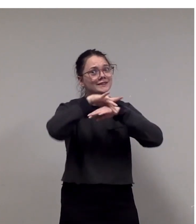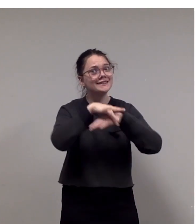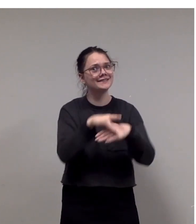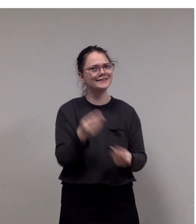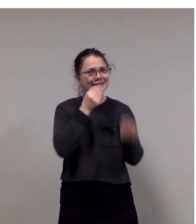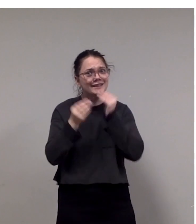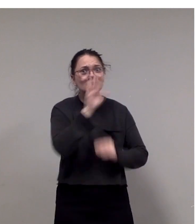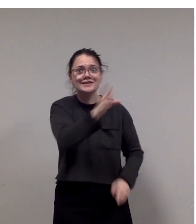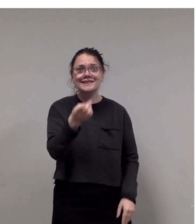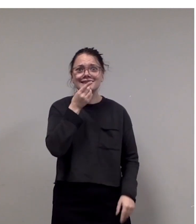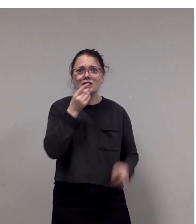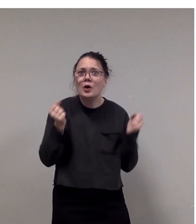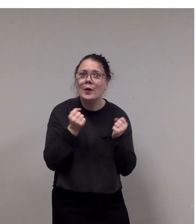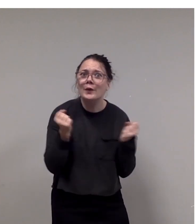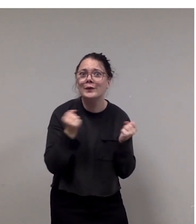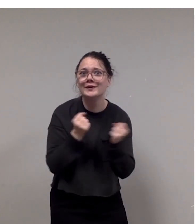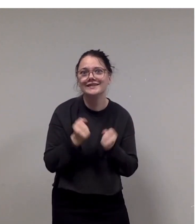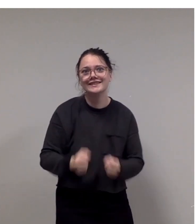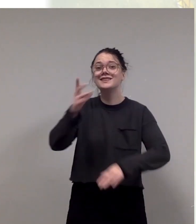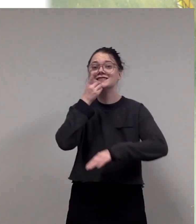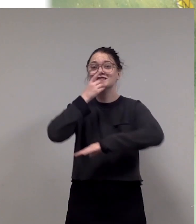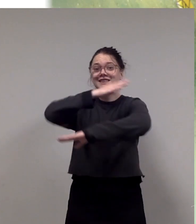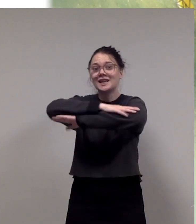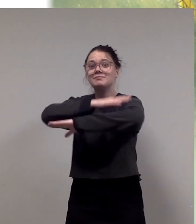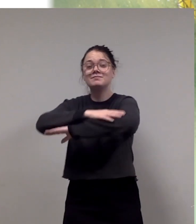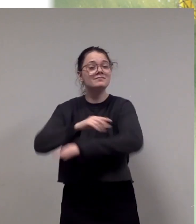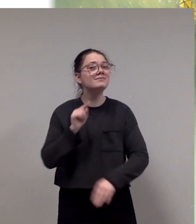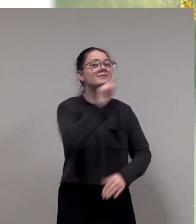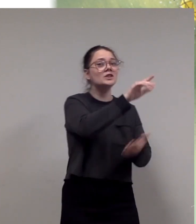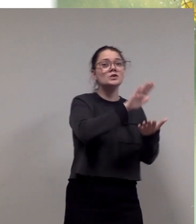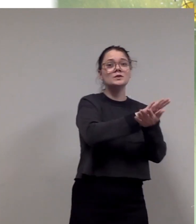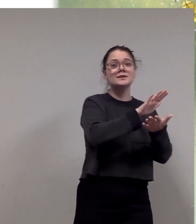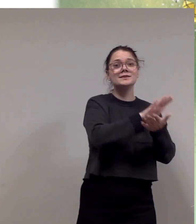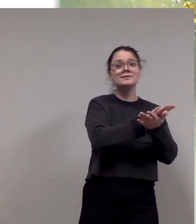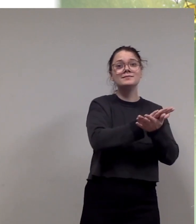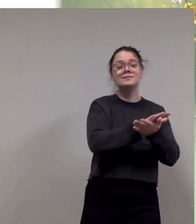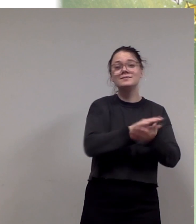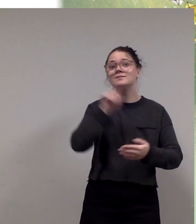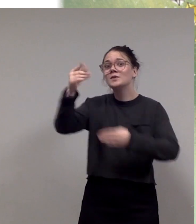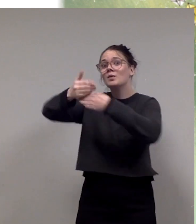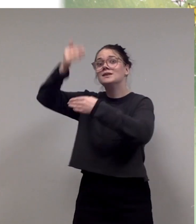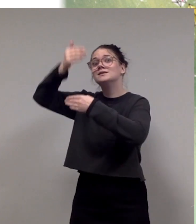At the dinner table, at school, at the window, and in bed,